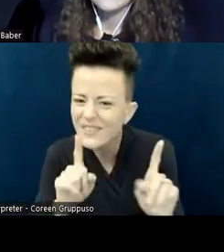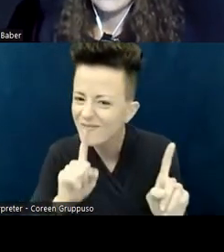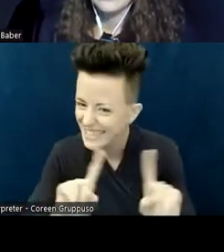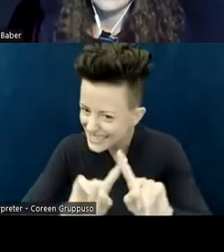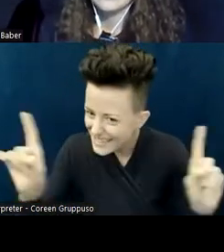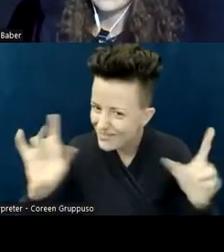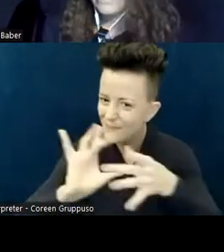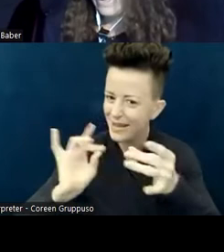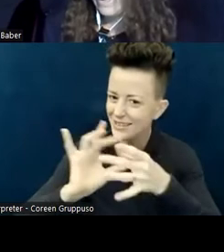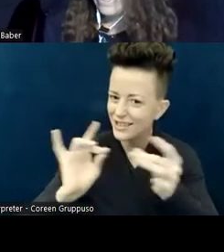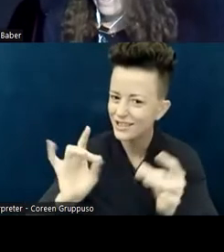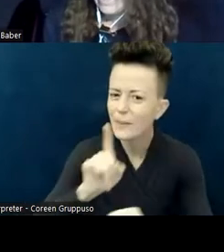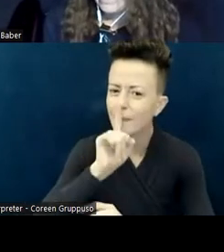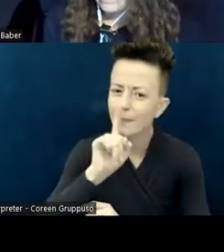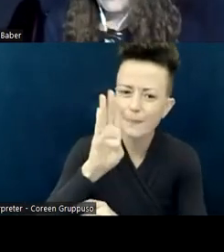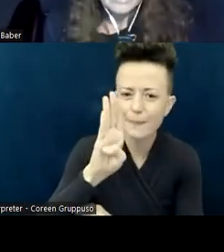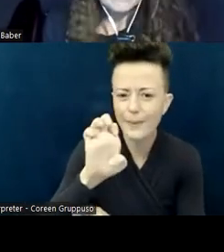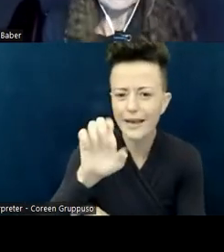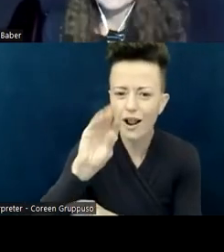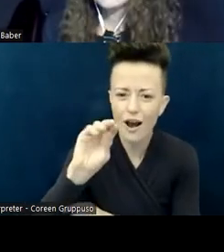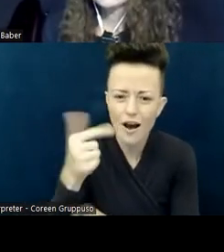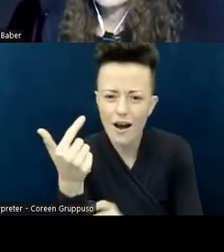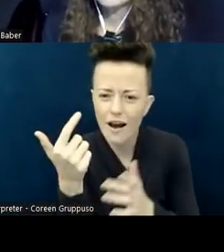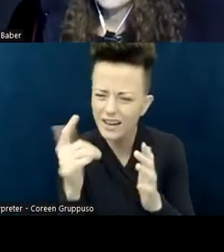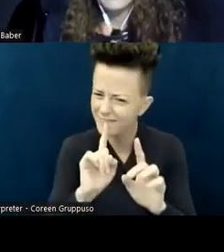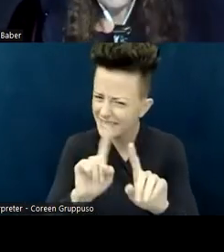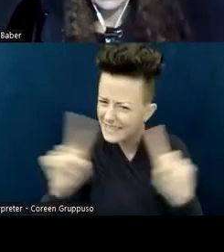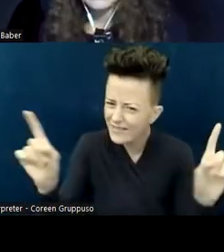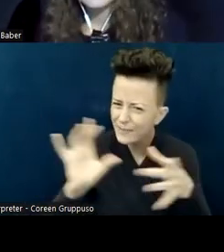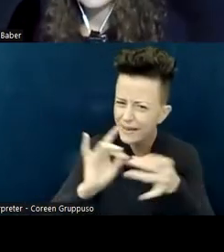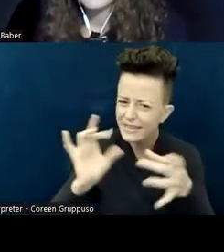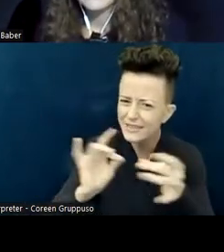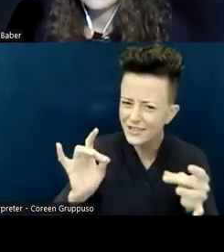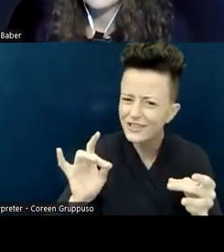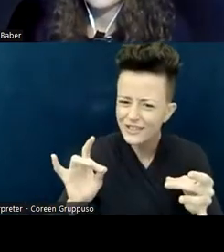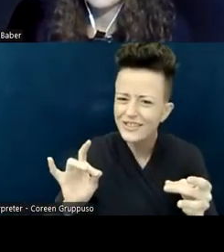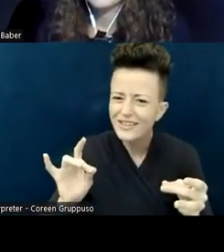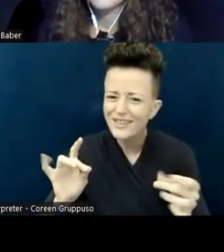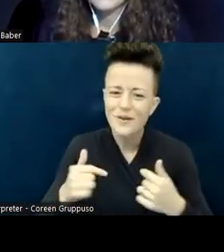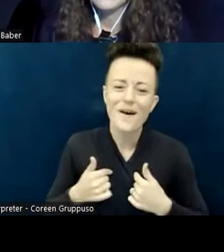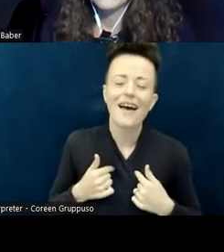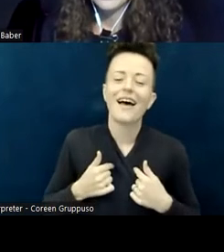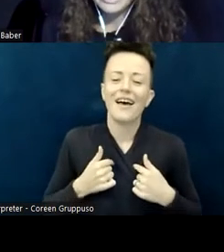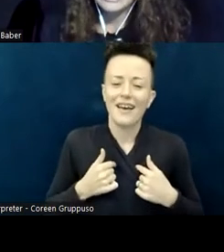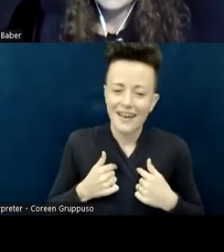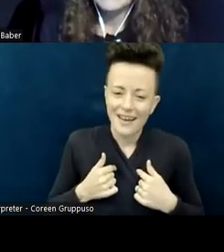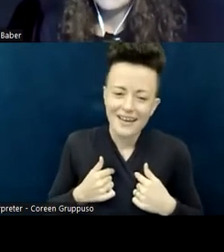So I have spent my life working...